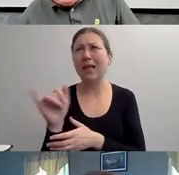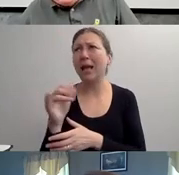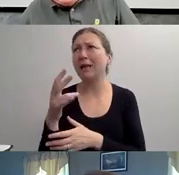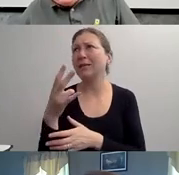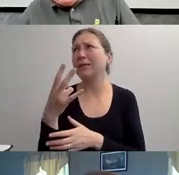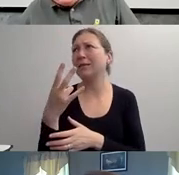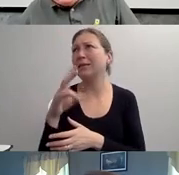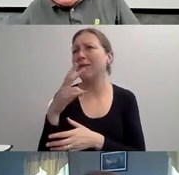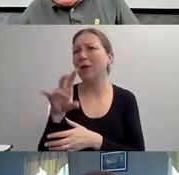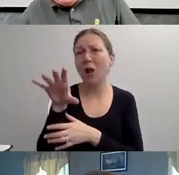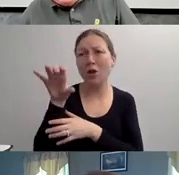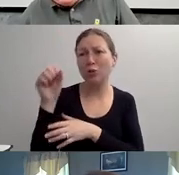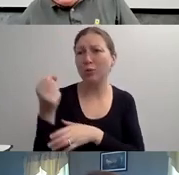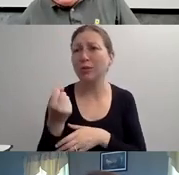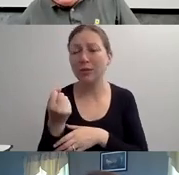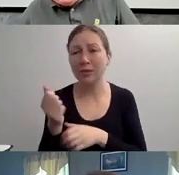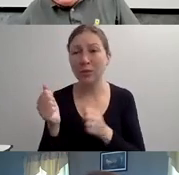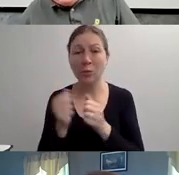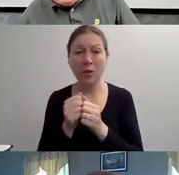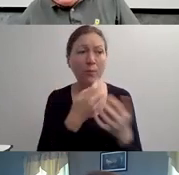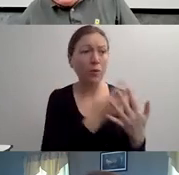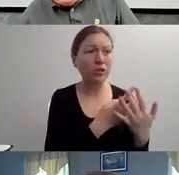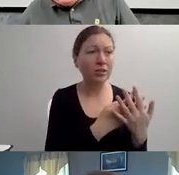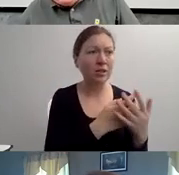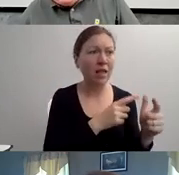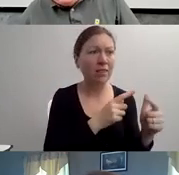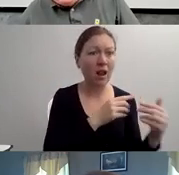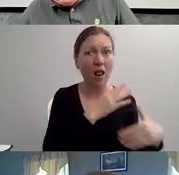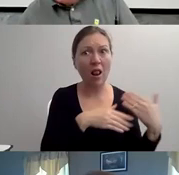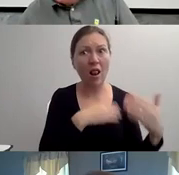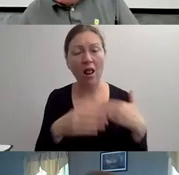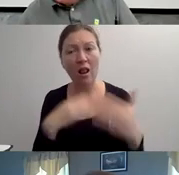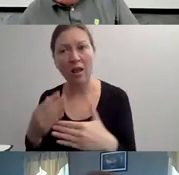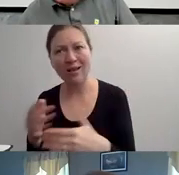MR. MAGOO. YOU JUST LAUGH AT DISABILITY.